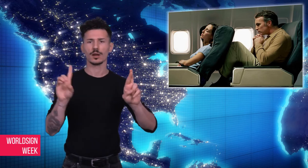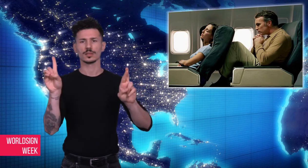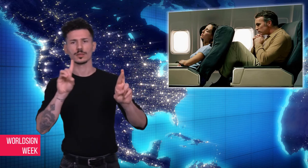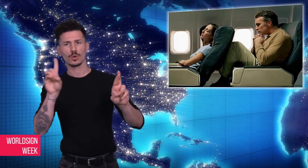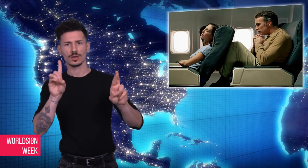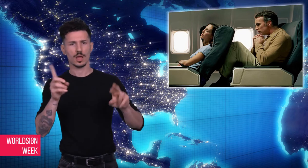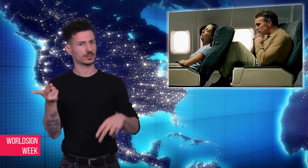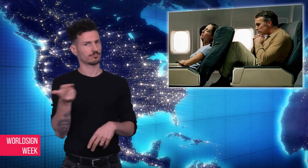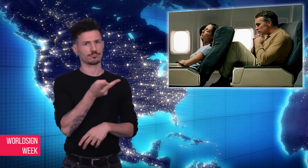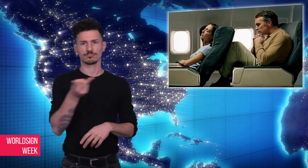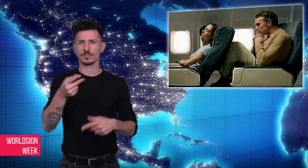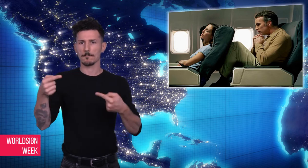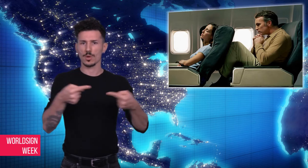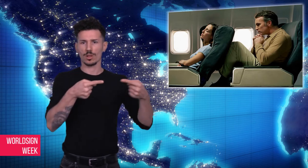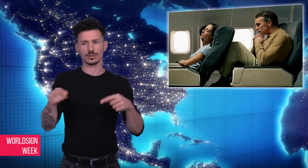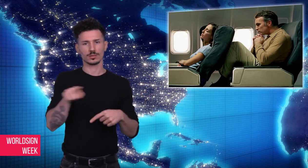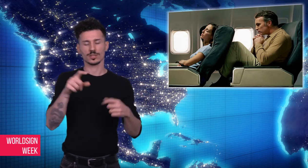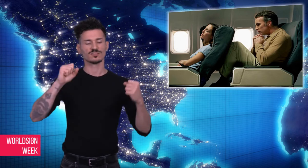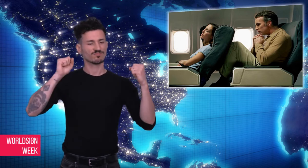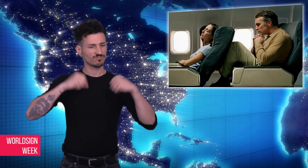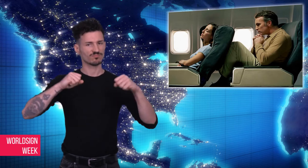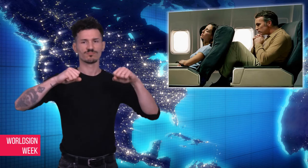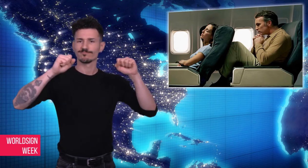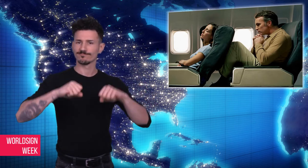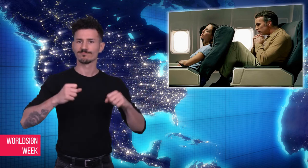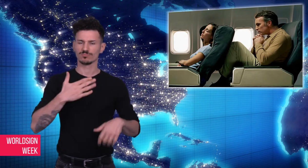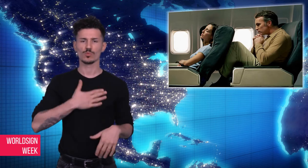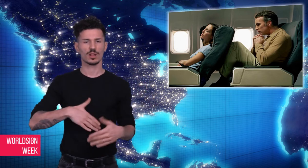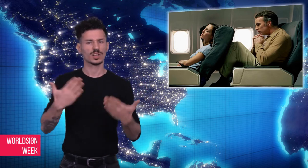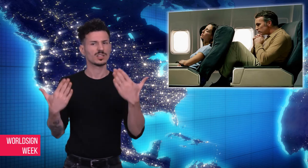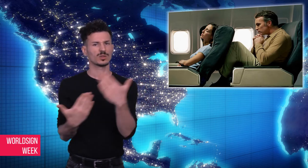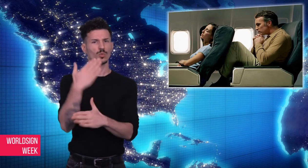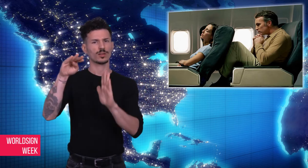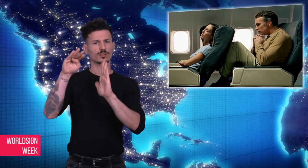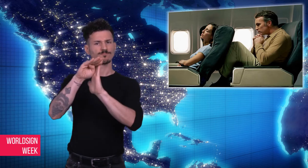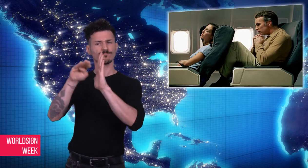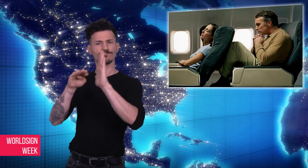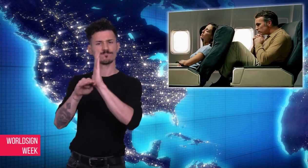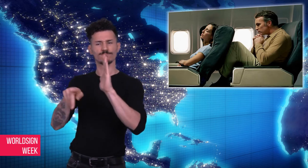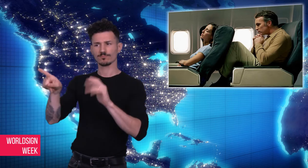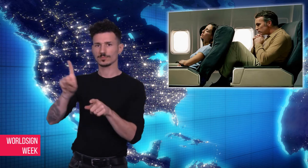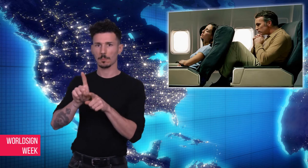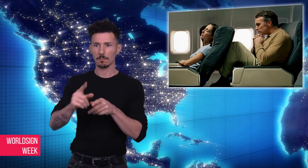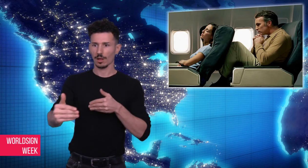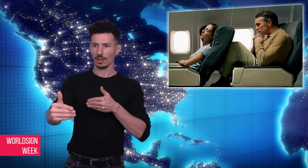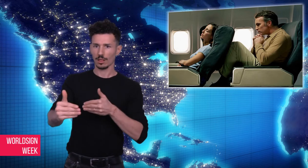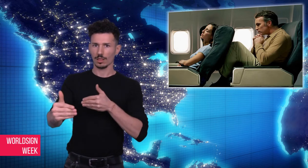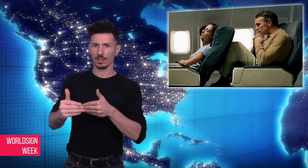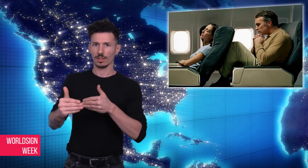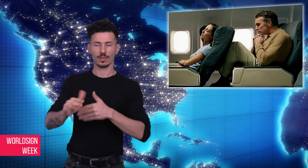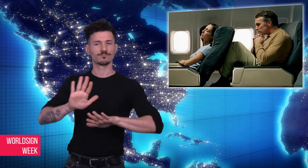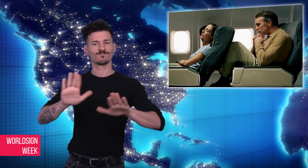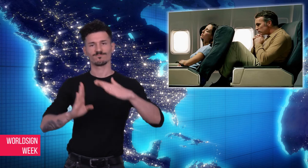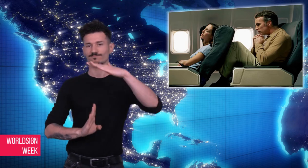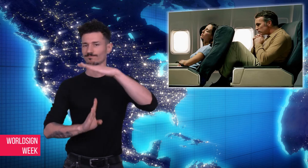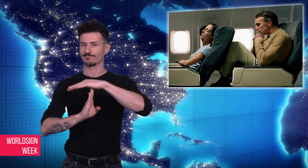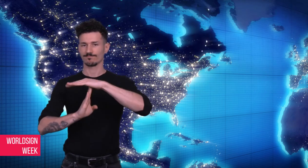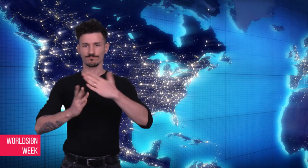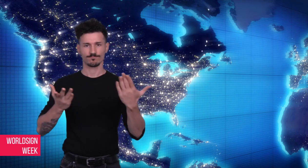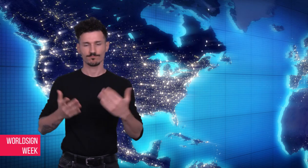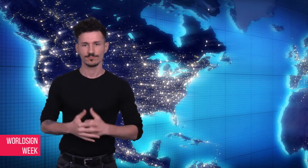act on “ever-shrinking seats”.